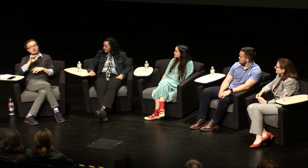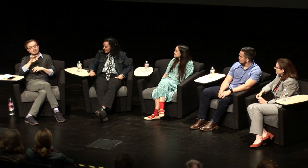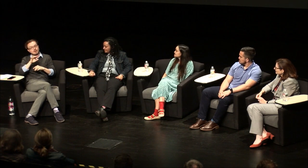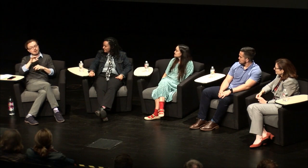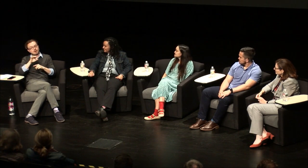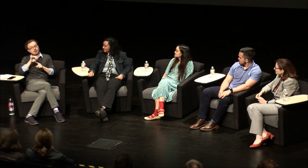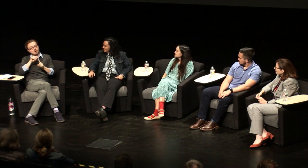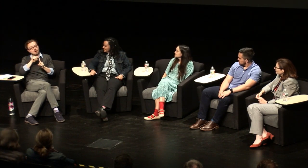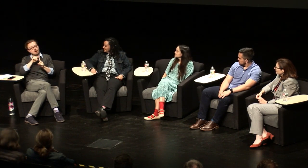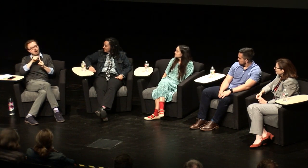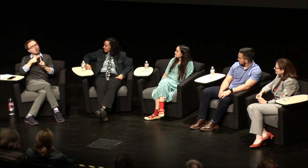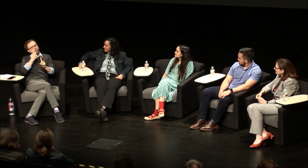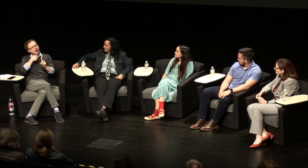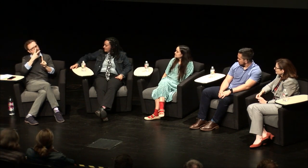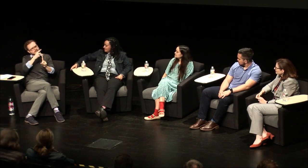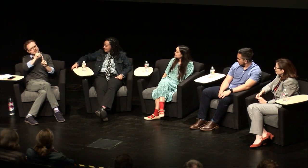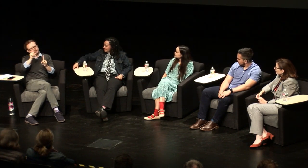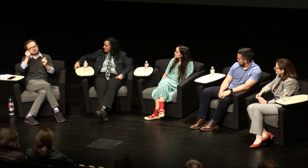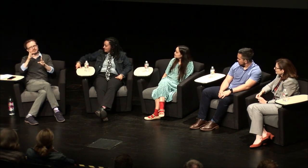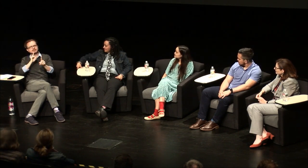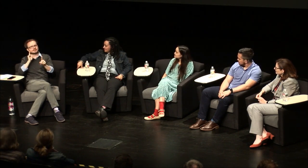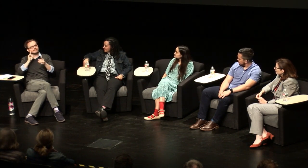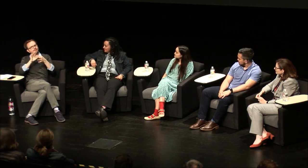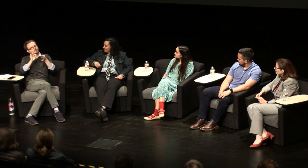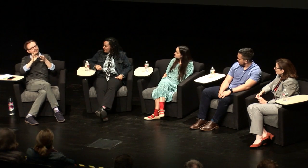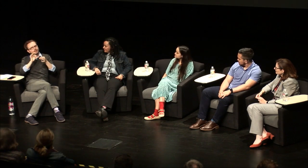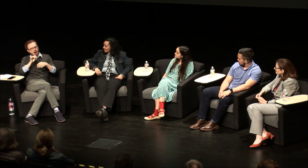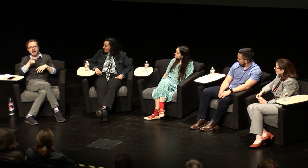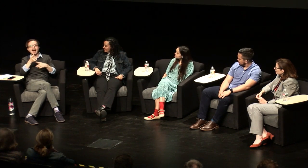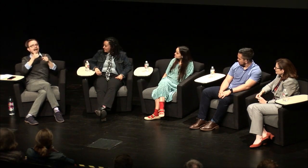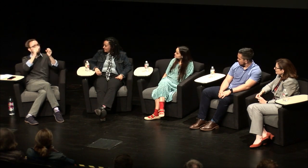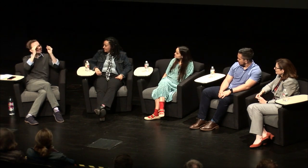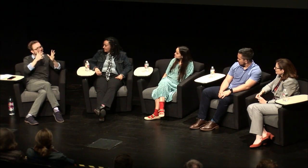school so they had different experiences there but I've noticed that a lot of